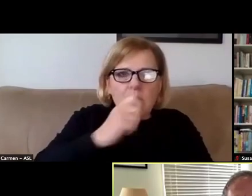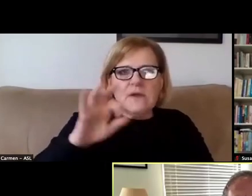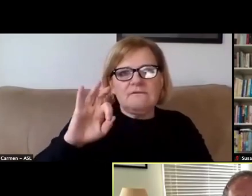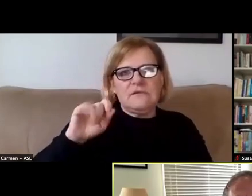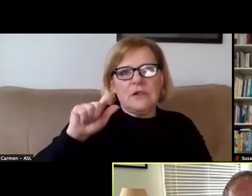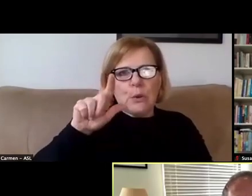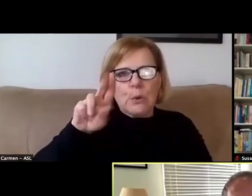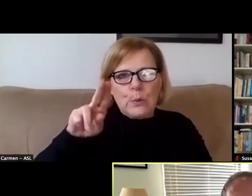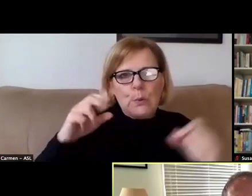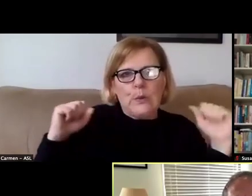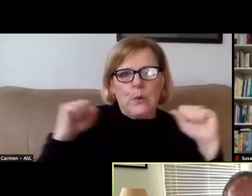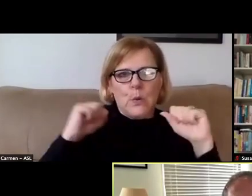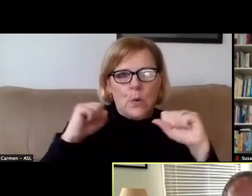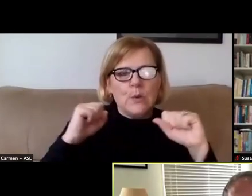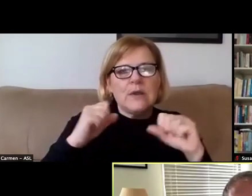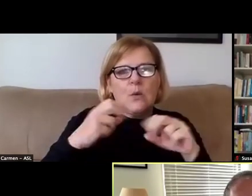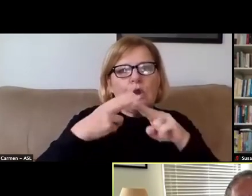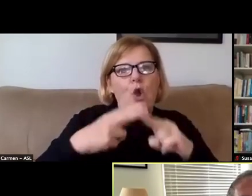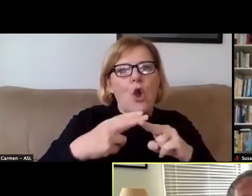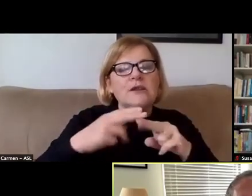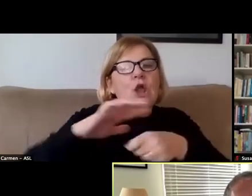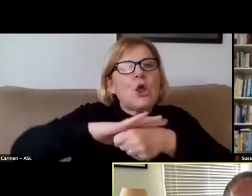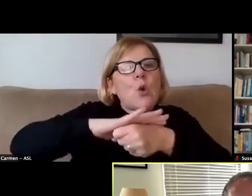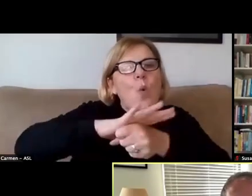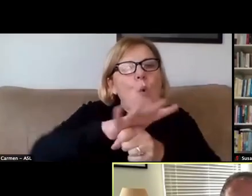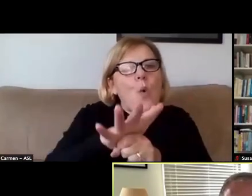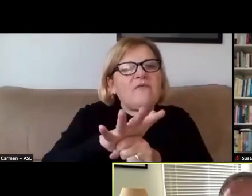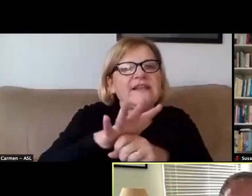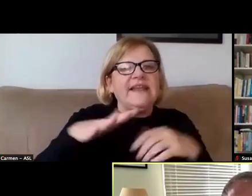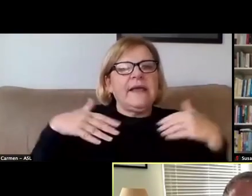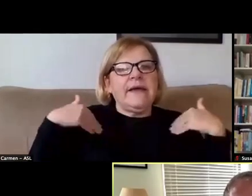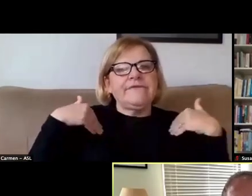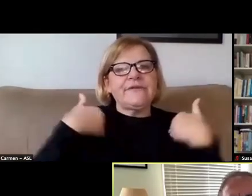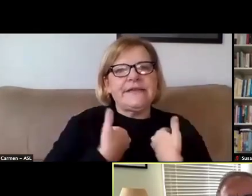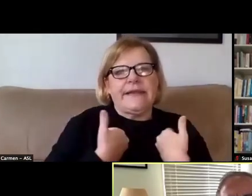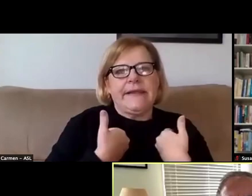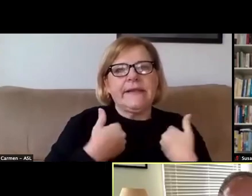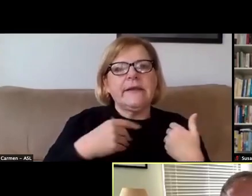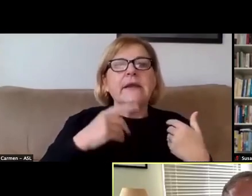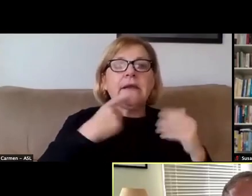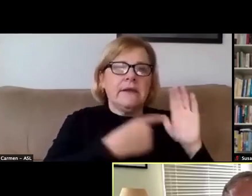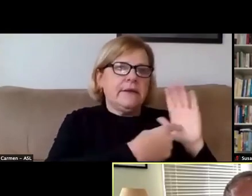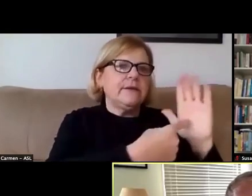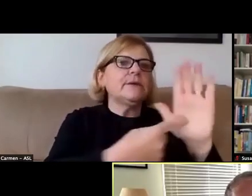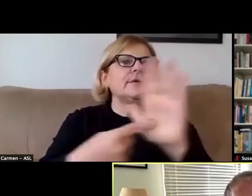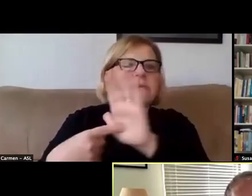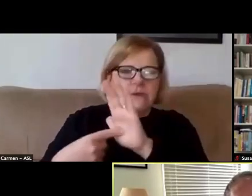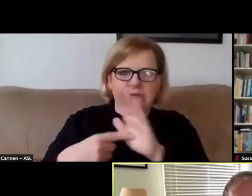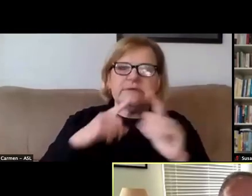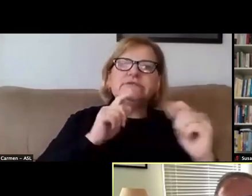and something we're calling COVID fatigue present very real challenges for us in the coming semester.